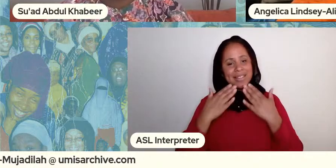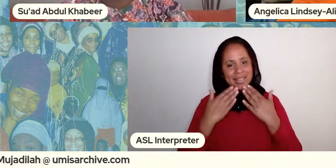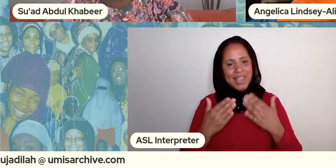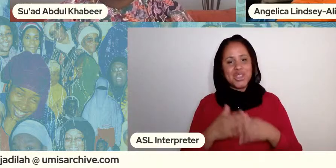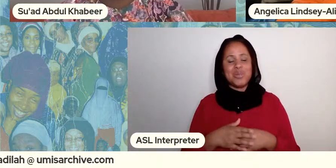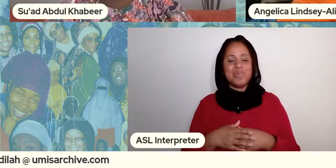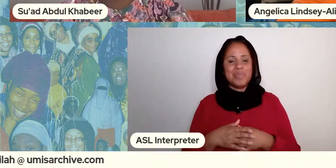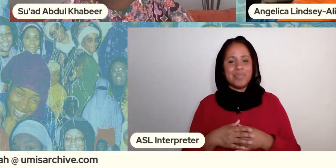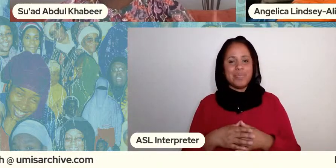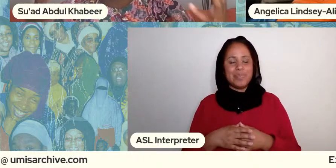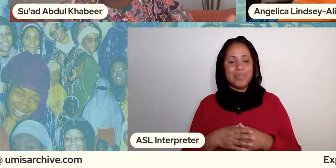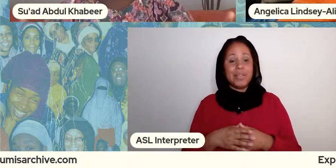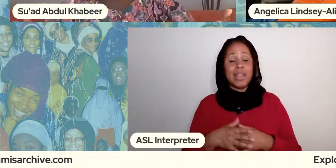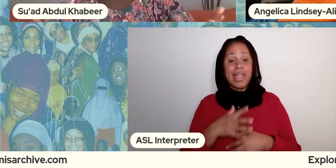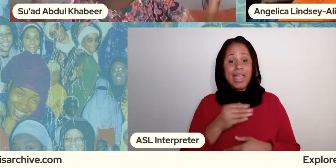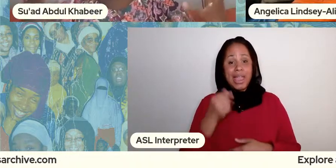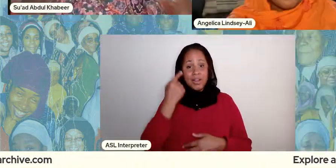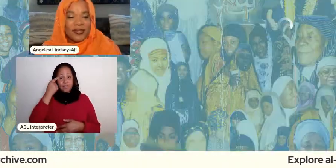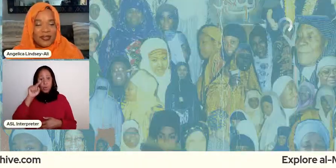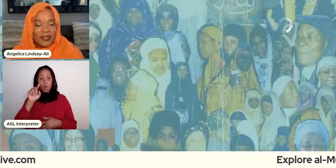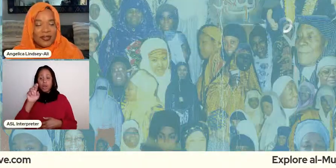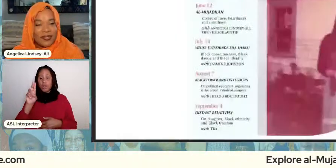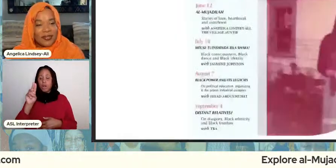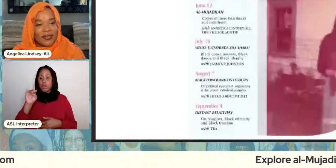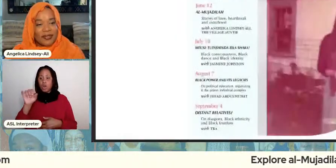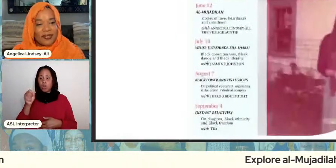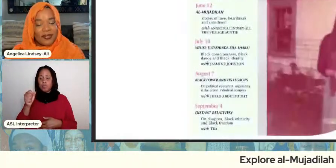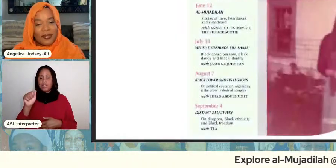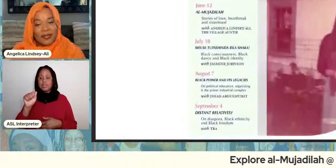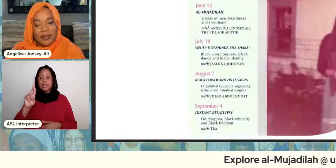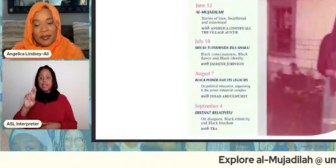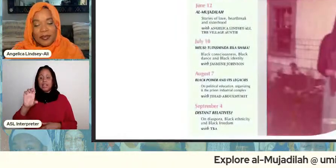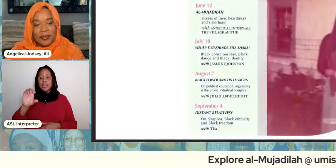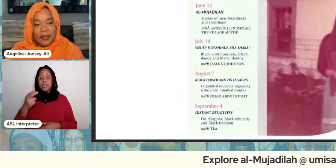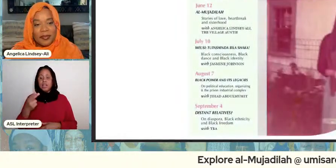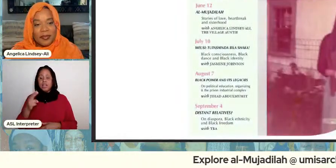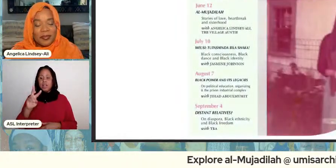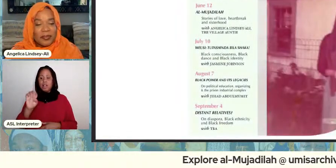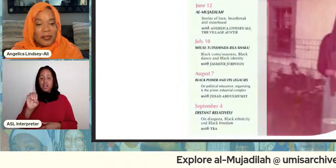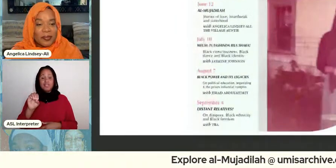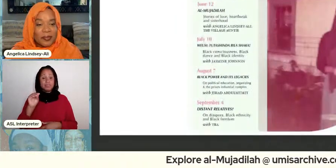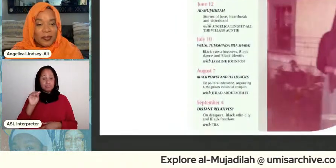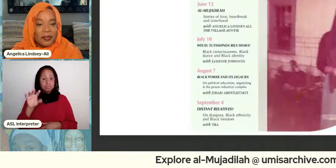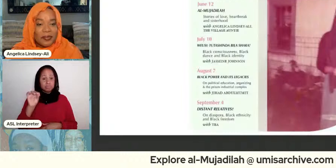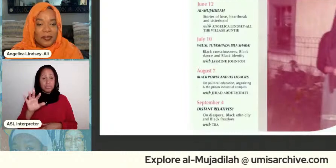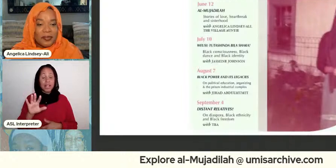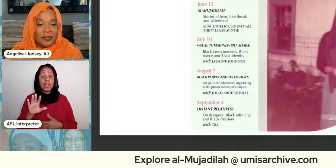um and for umi's archive so this is for everybody to know right so people sometimes like you know